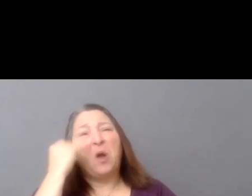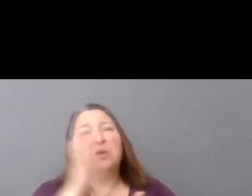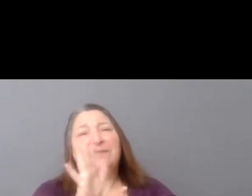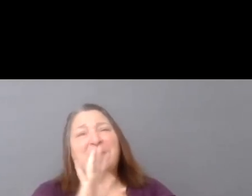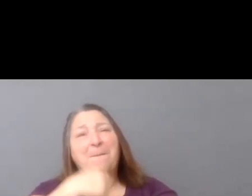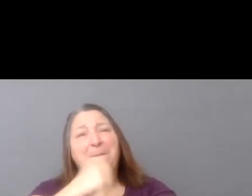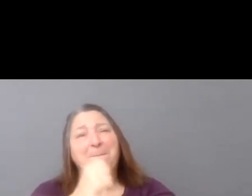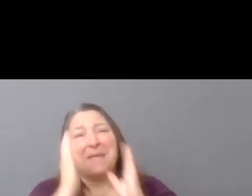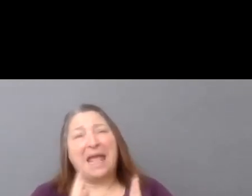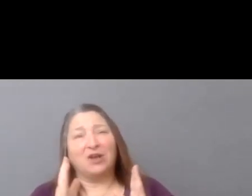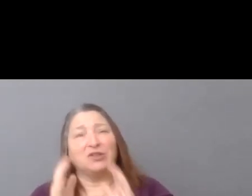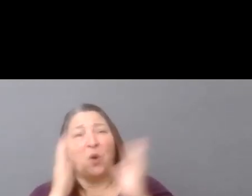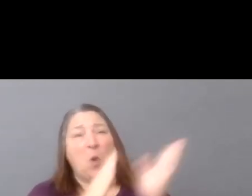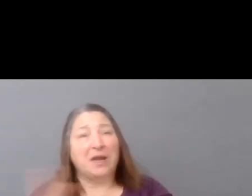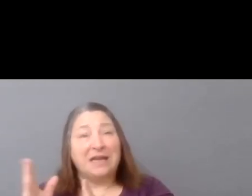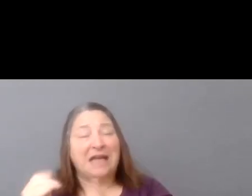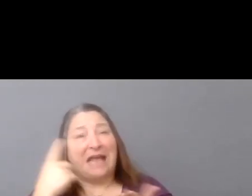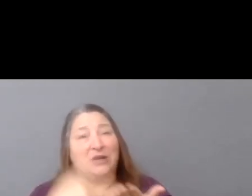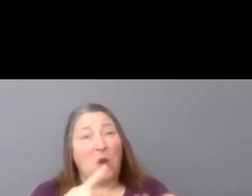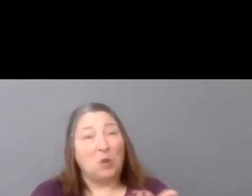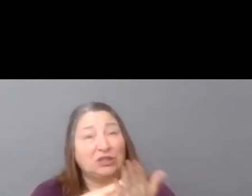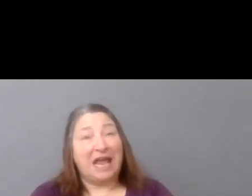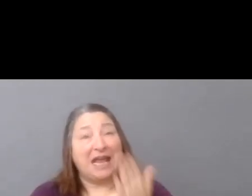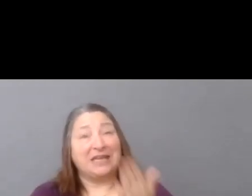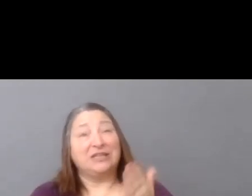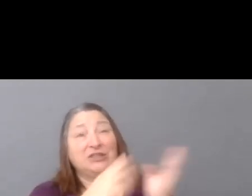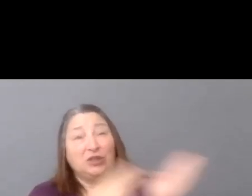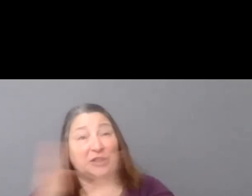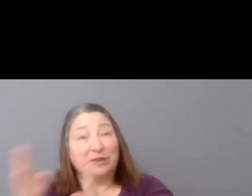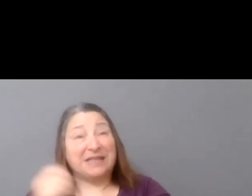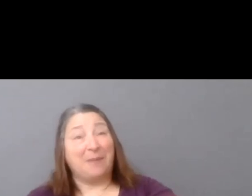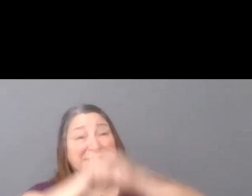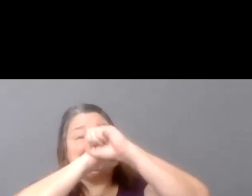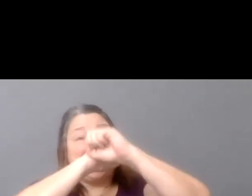terms that helped protect the global filmmaking community?